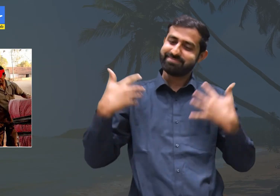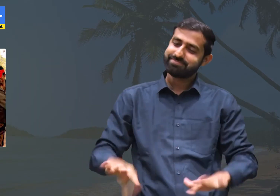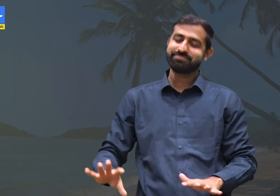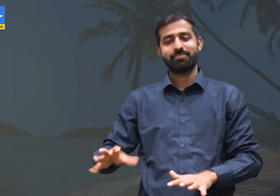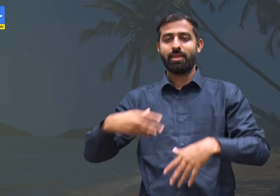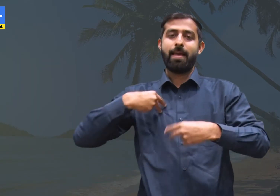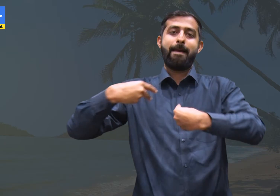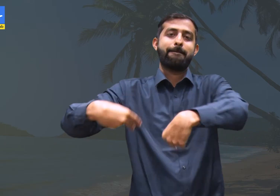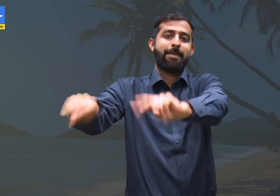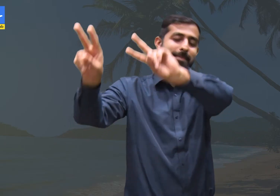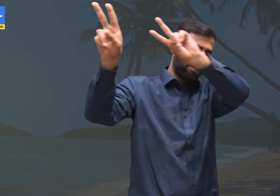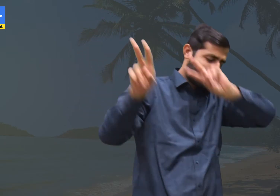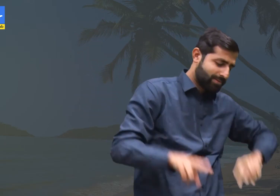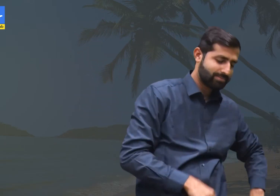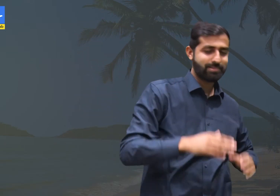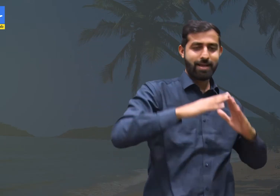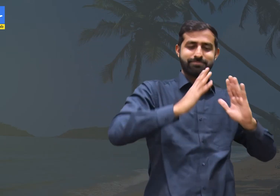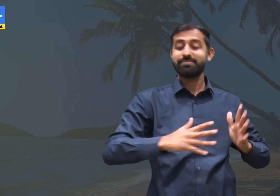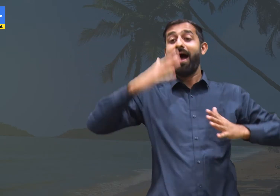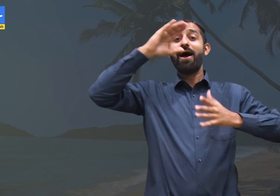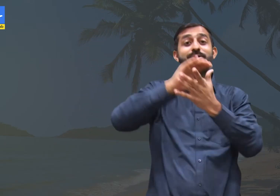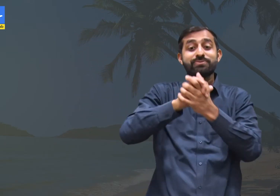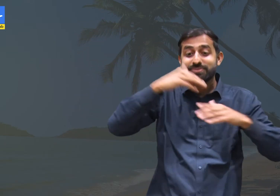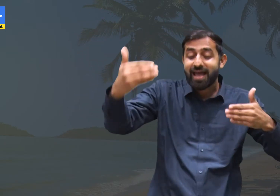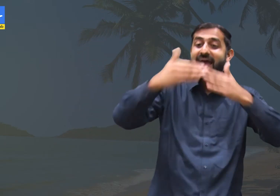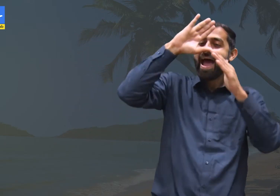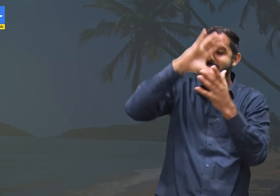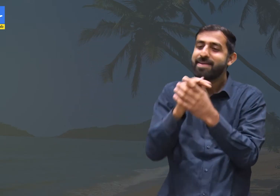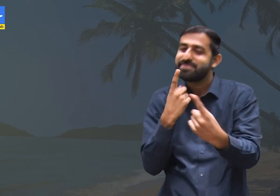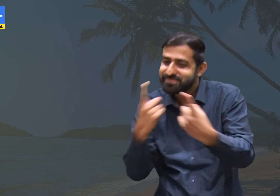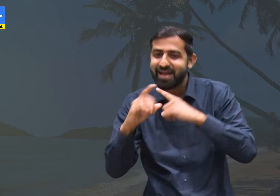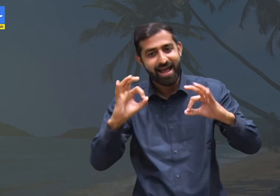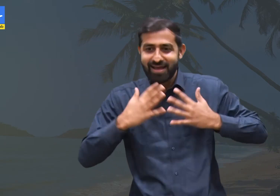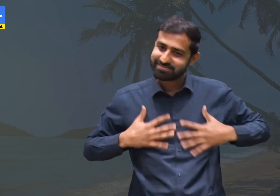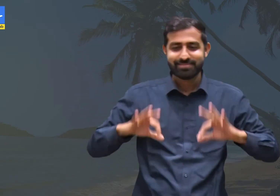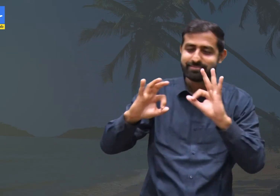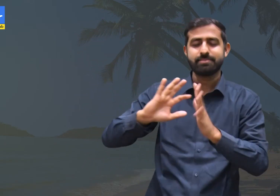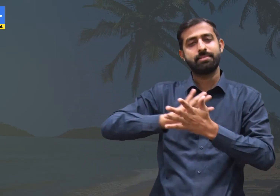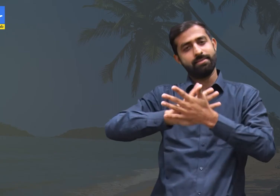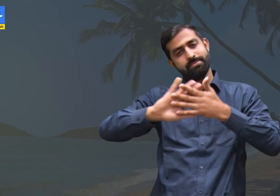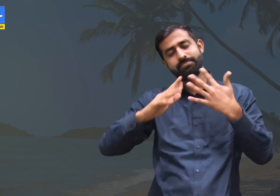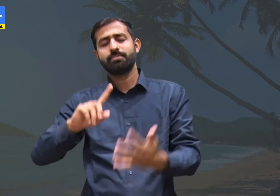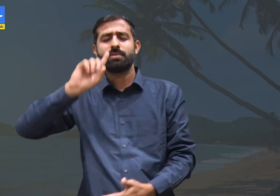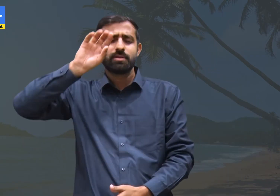After emptying his basket when he returned, we met him as a friend.